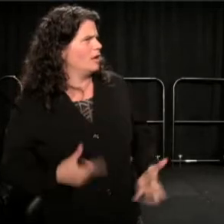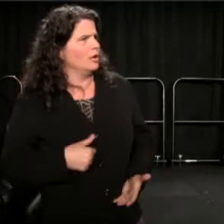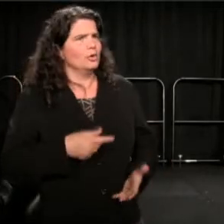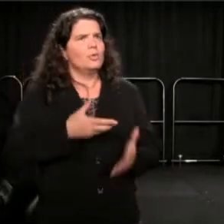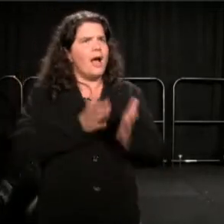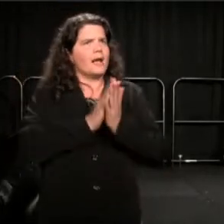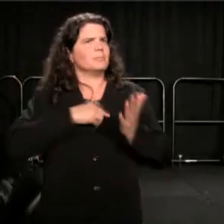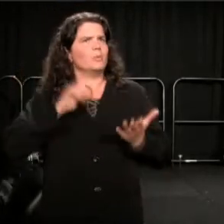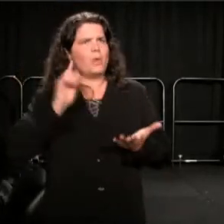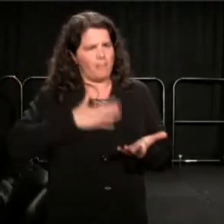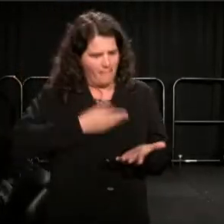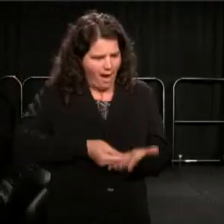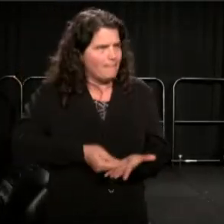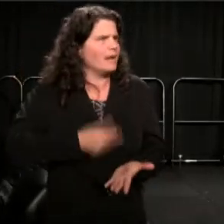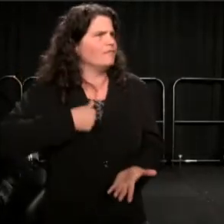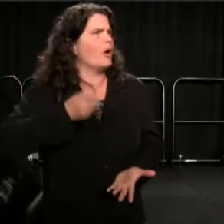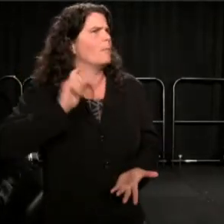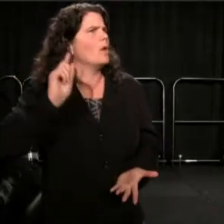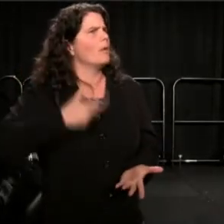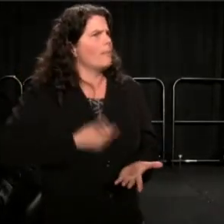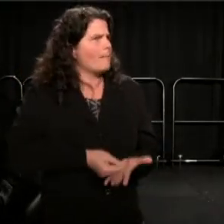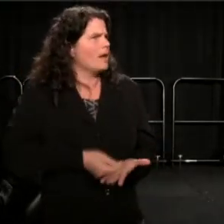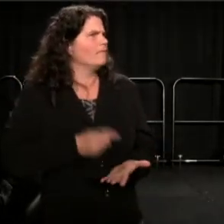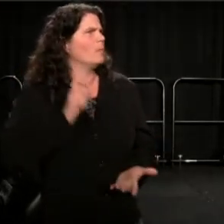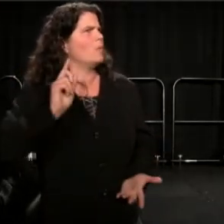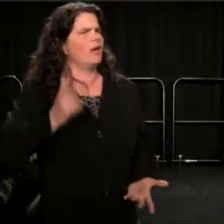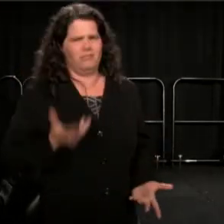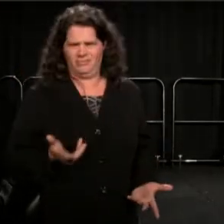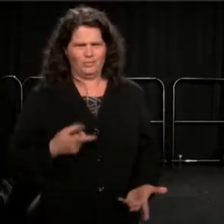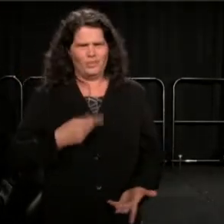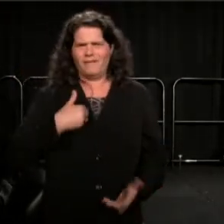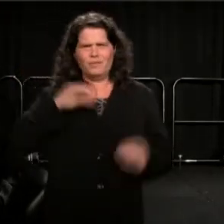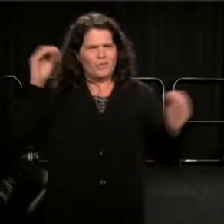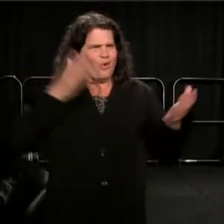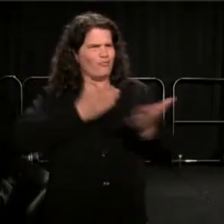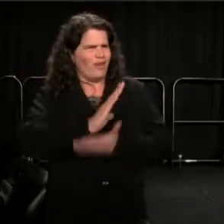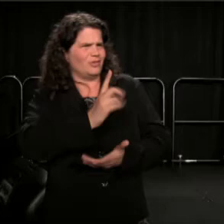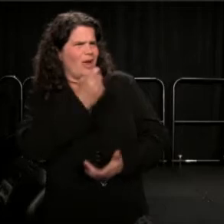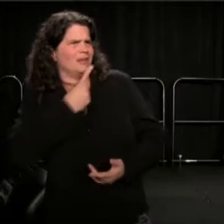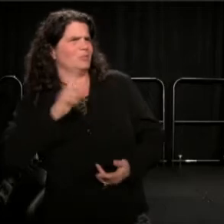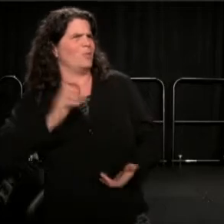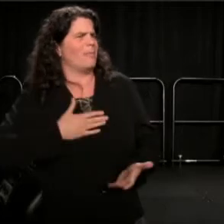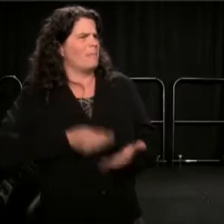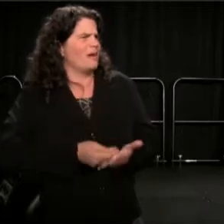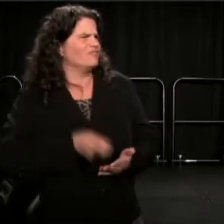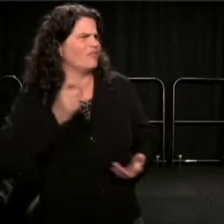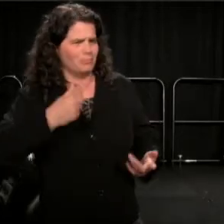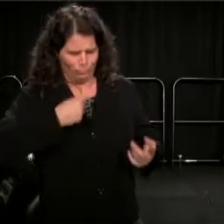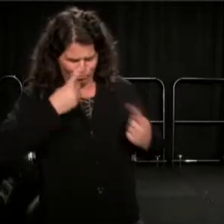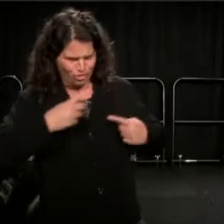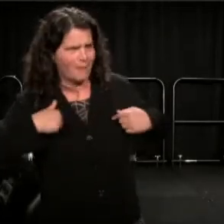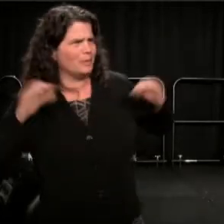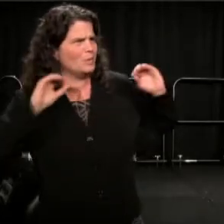You a'int got no right to ask me where my money come from? You a'int got no right to check me. You feel me here. you've got no warrant, no nothing, put their hands on me, period.